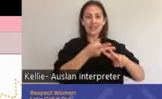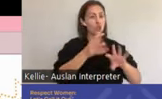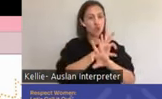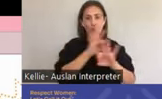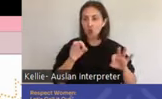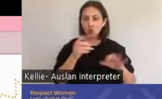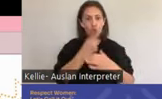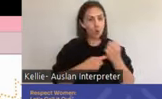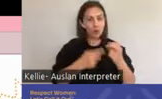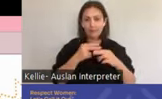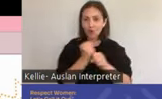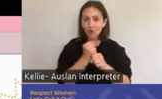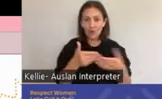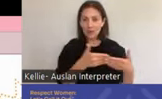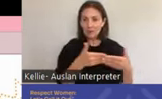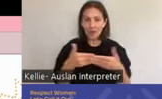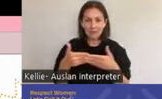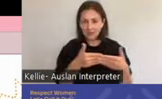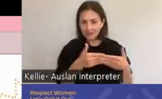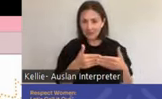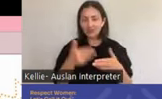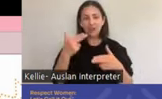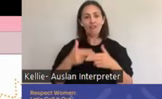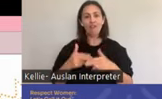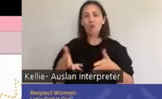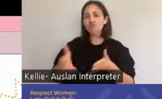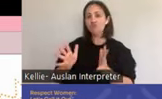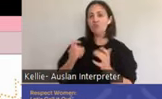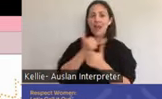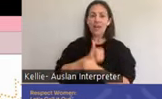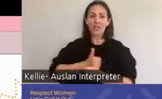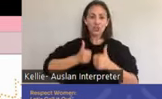are safe, consensual, and free from coercion, discrimination or violence.